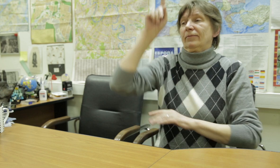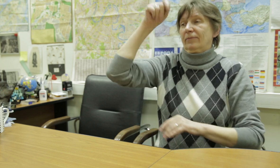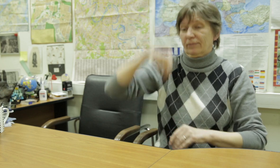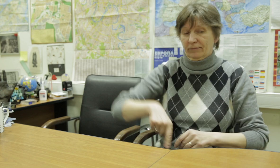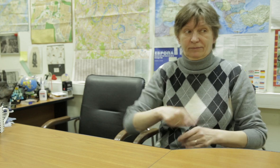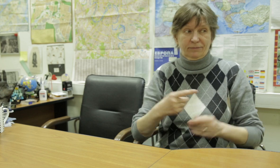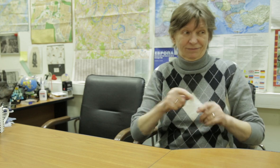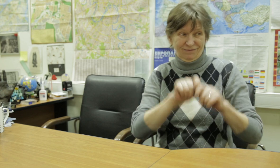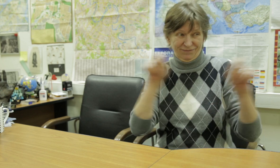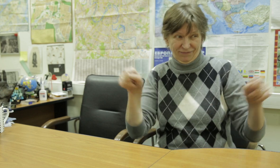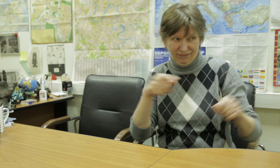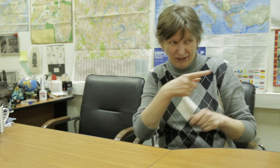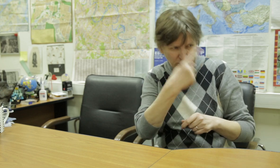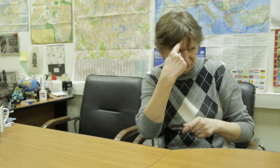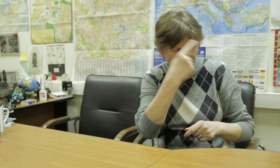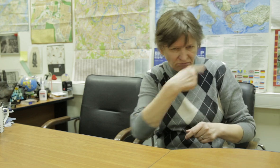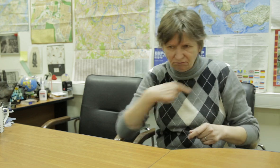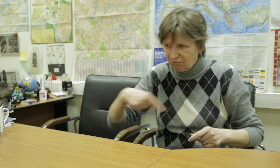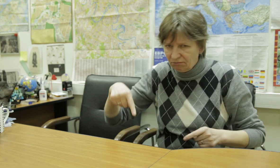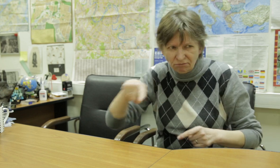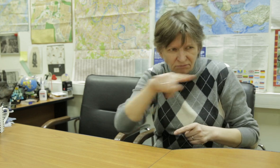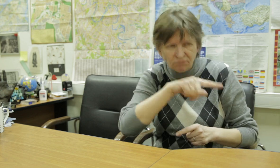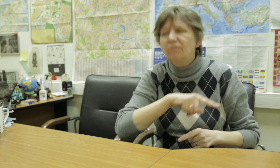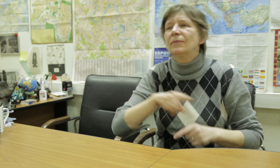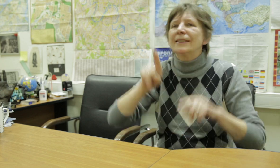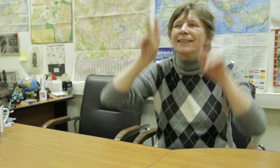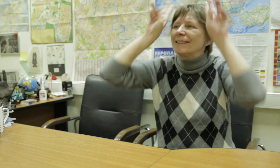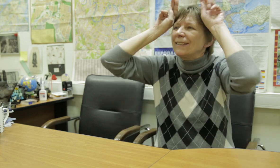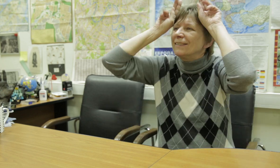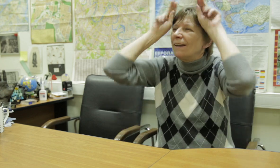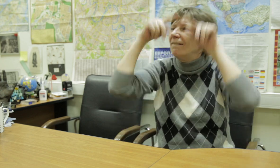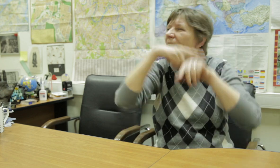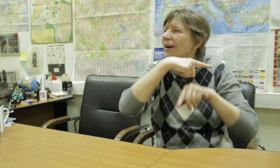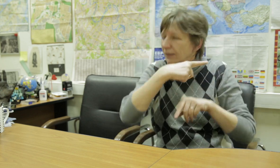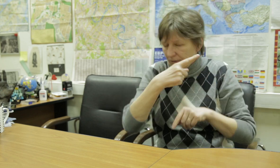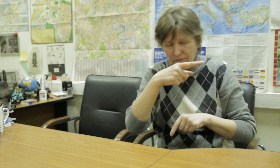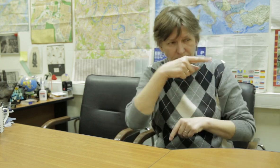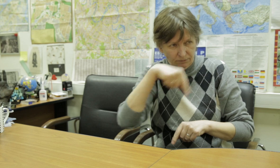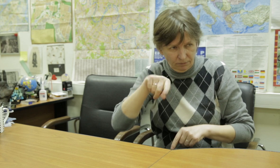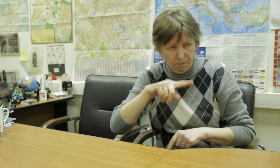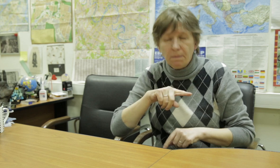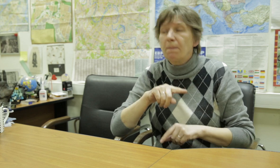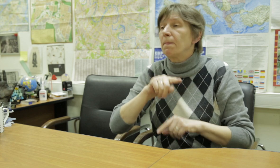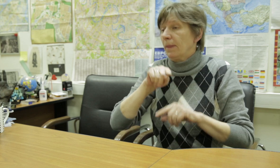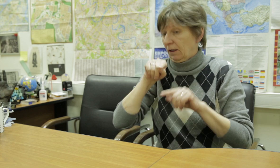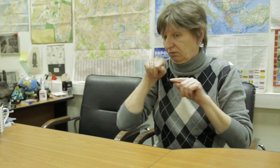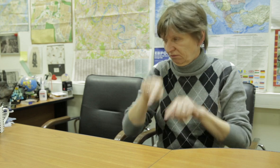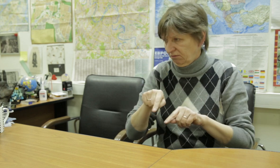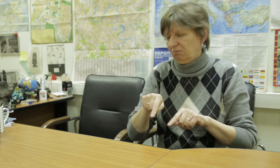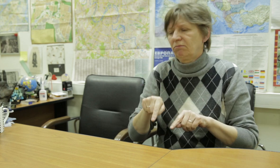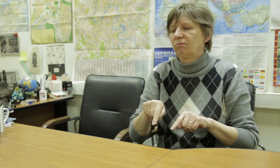that was happening to me in real life, what my life would be like without him. It would be the end of my life.